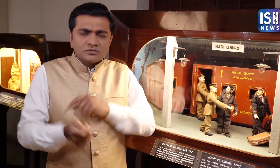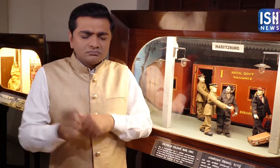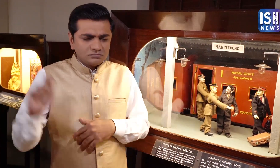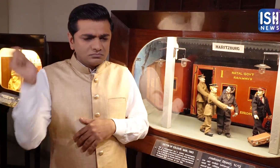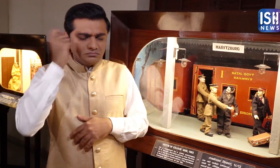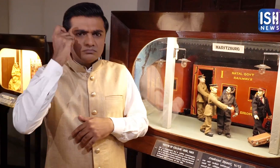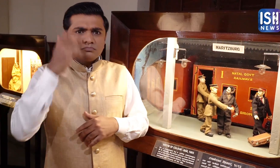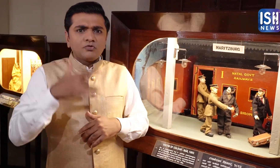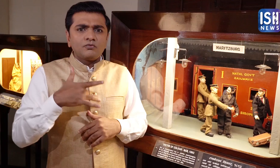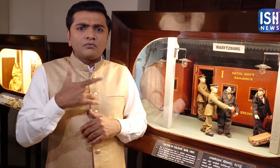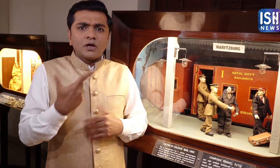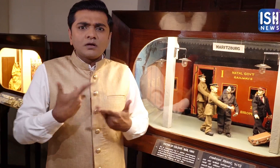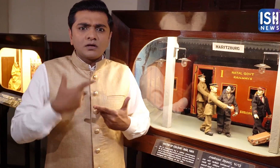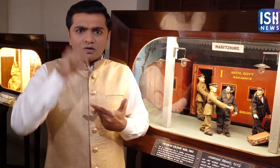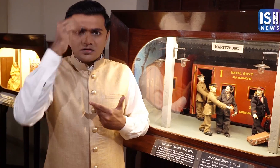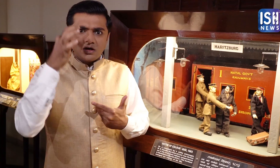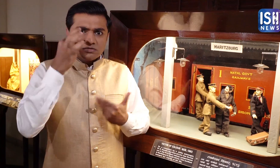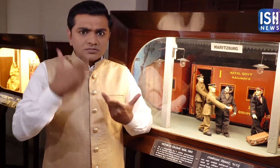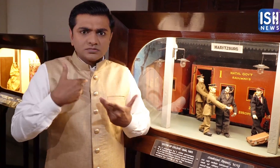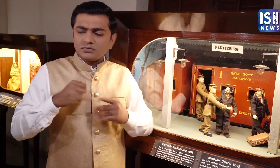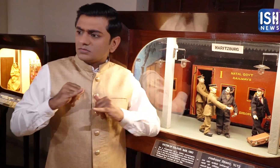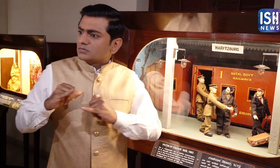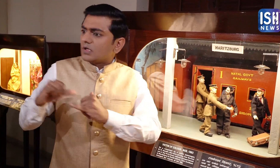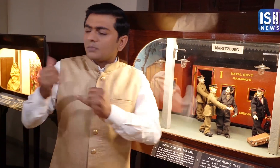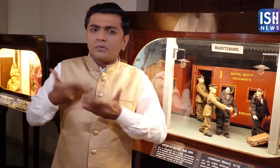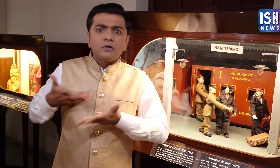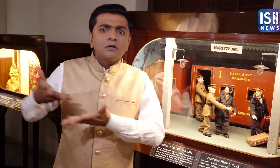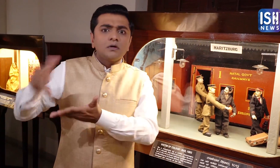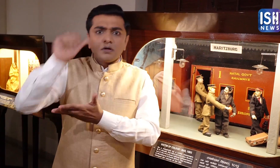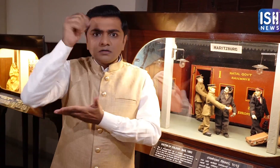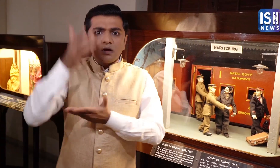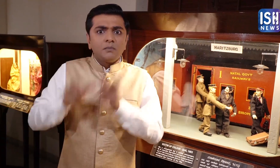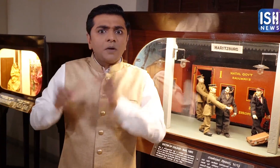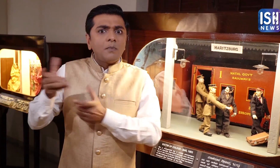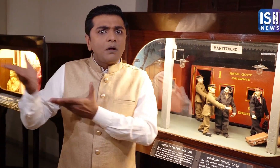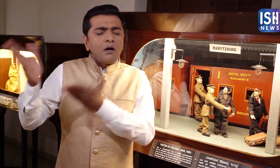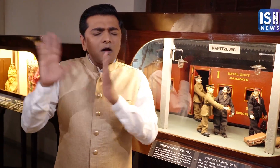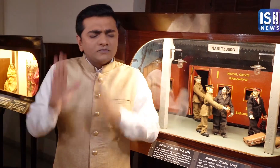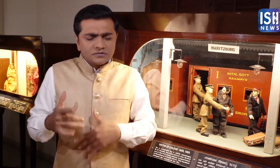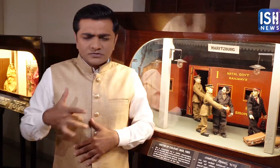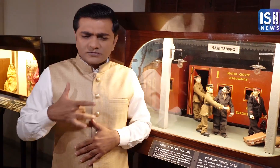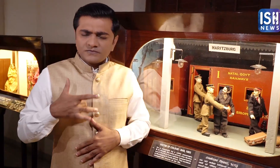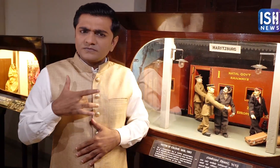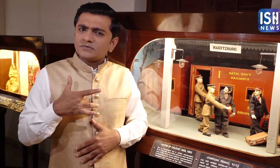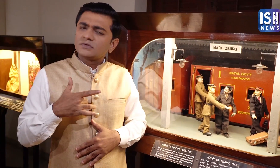When he was hit, he realised that just like him other Indians faced the same treatment.